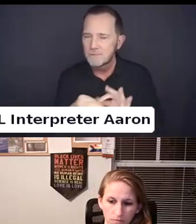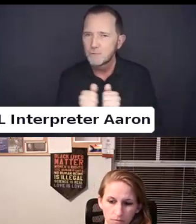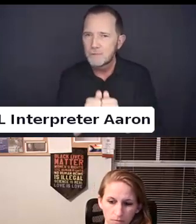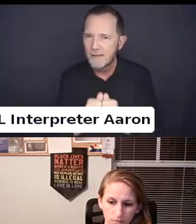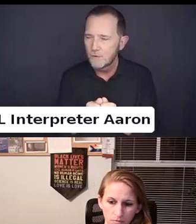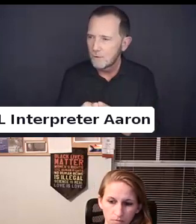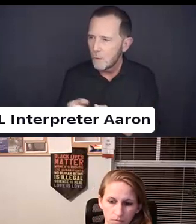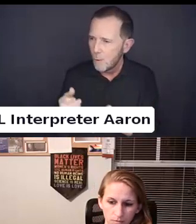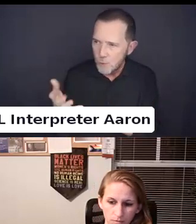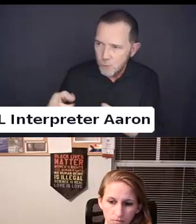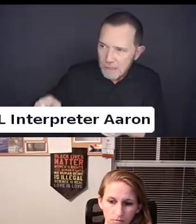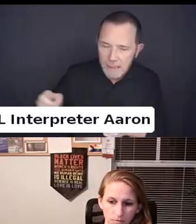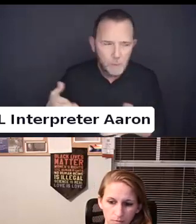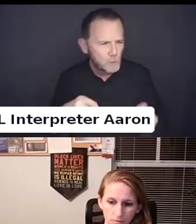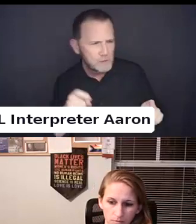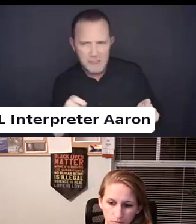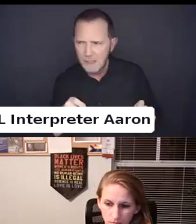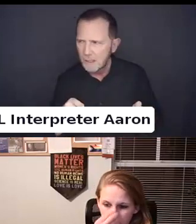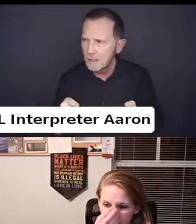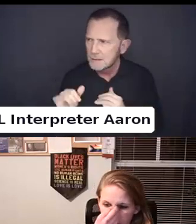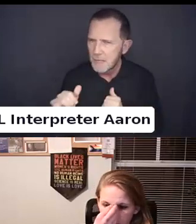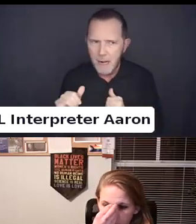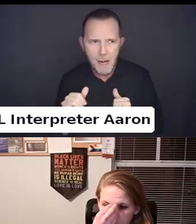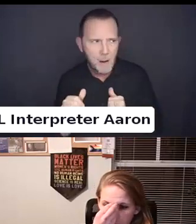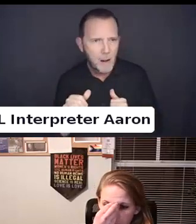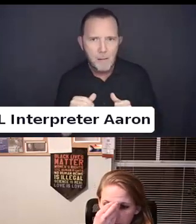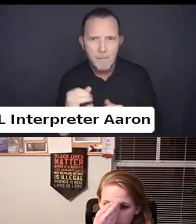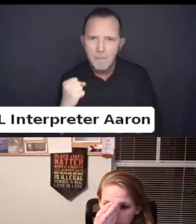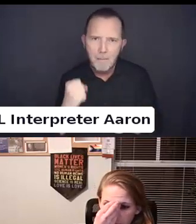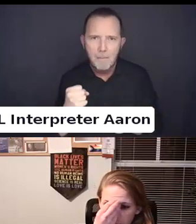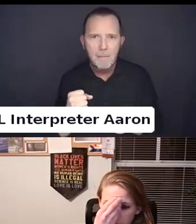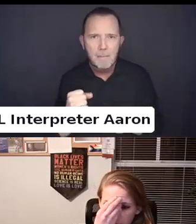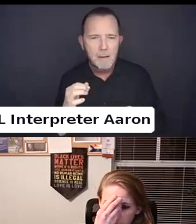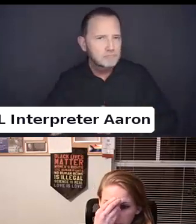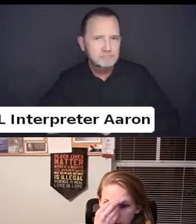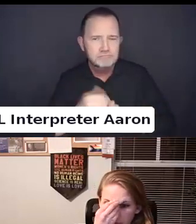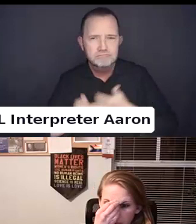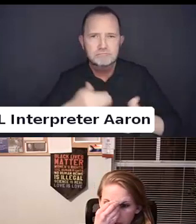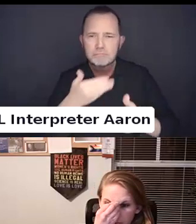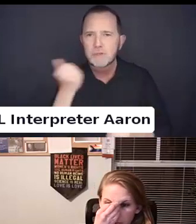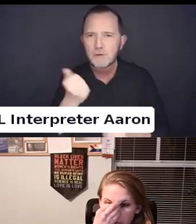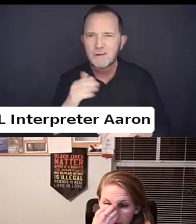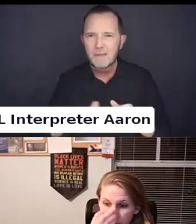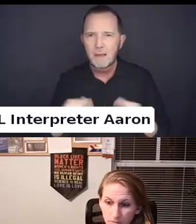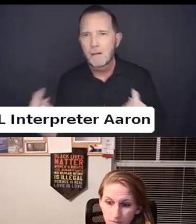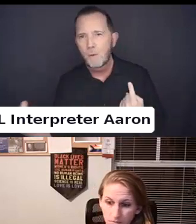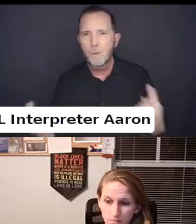And so I think that is something that needs to continue to be built. Understand that. It is okay.